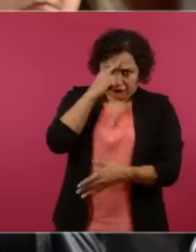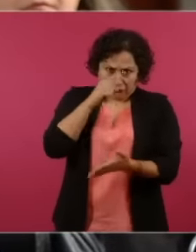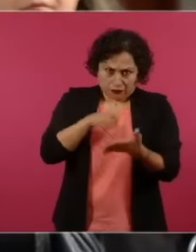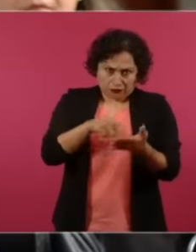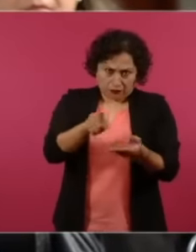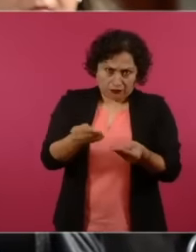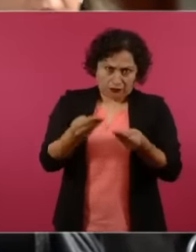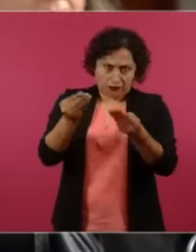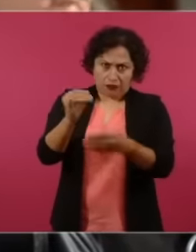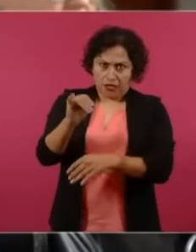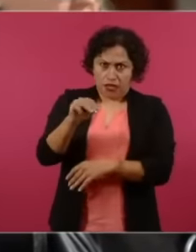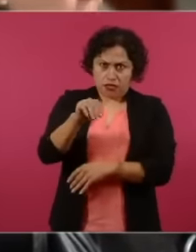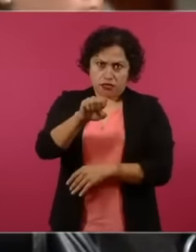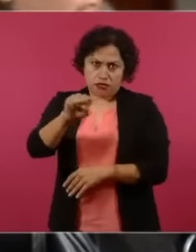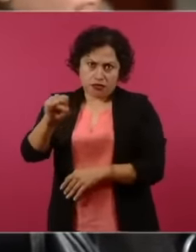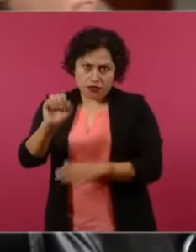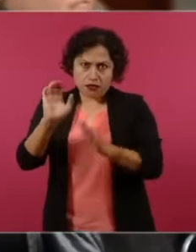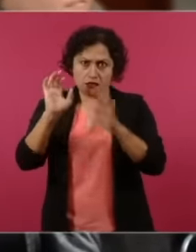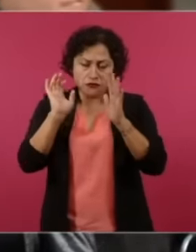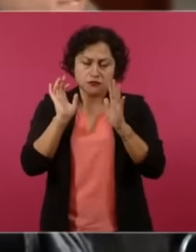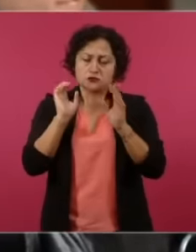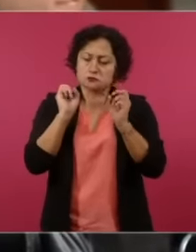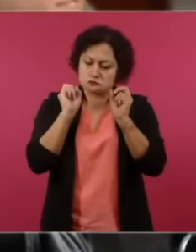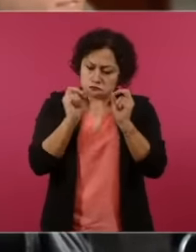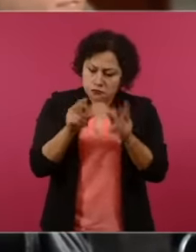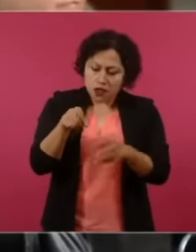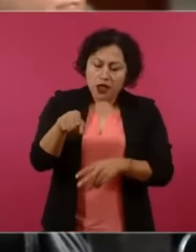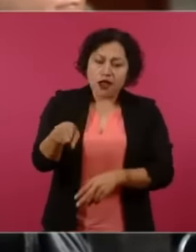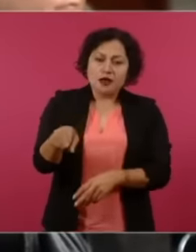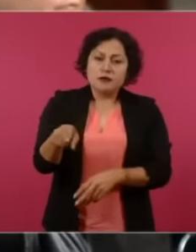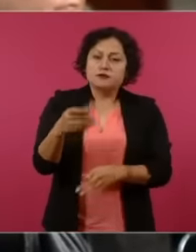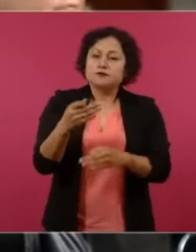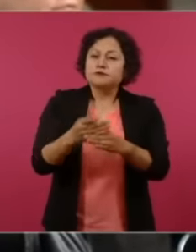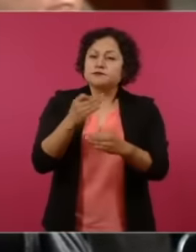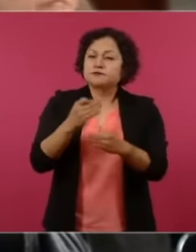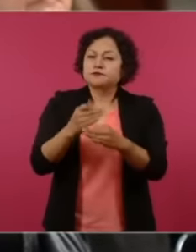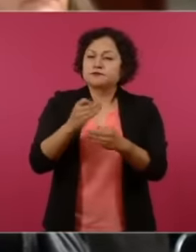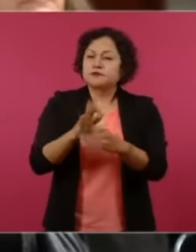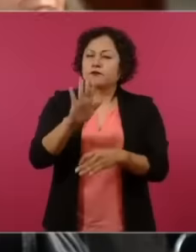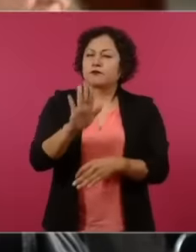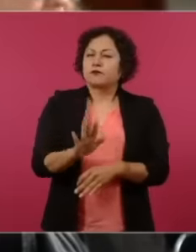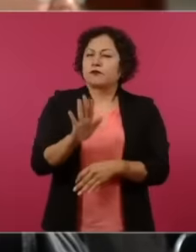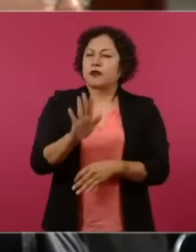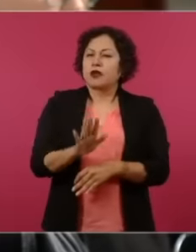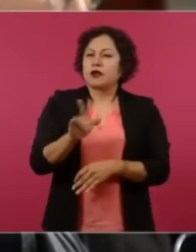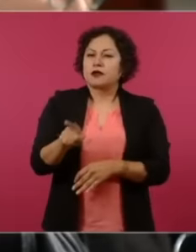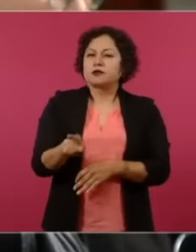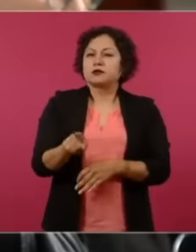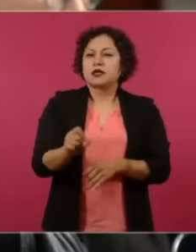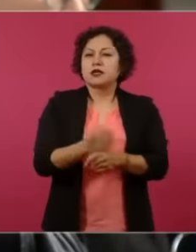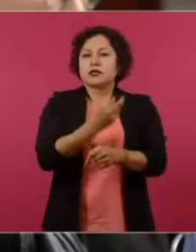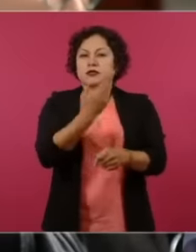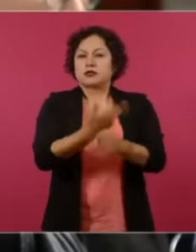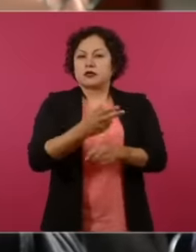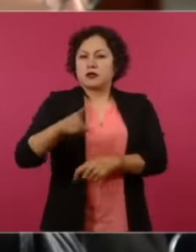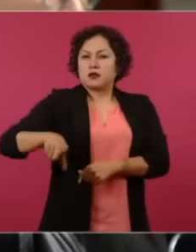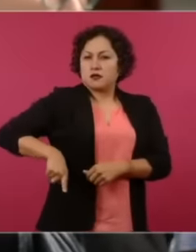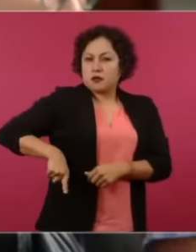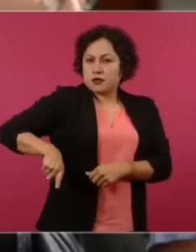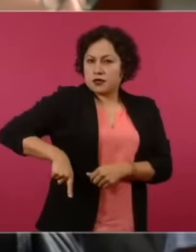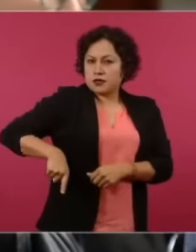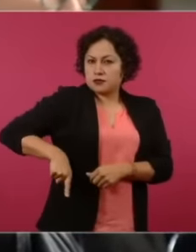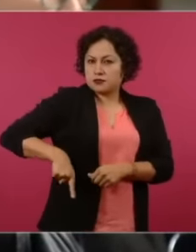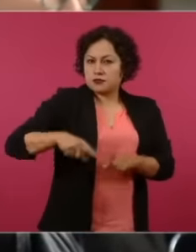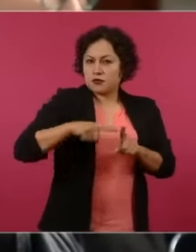Now they are in the process of eh, they asked them, I think the segob asked them for one, so make me